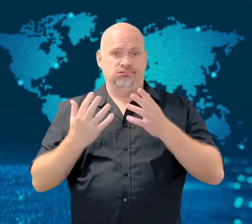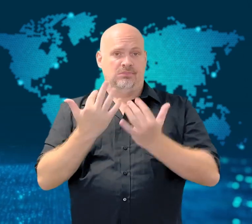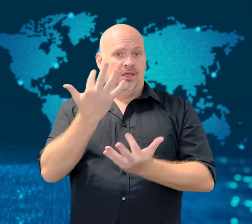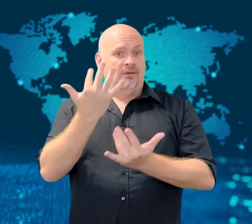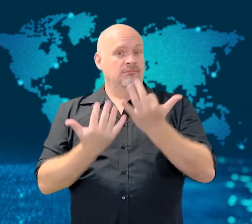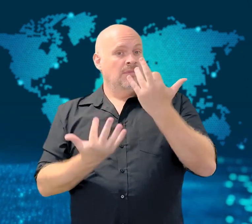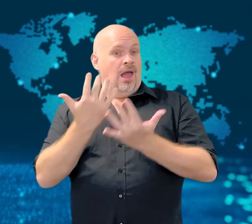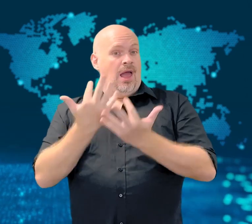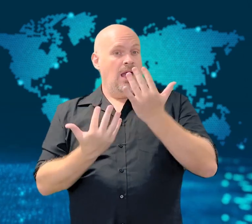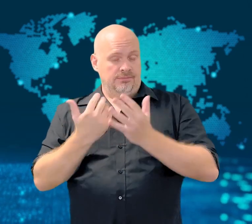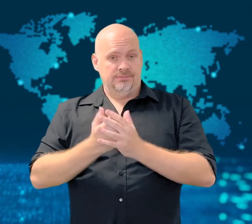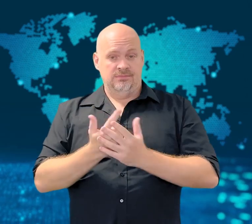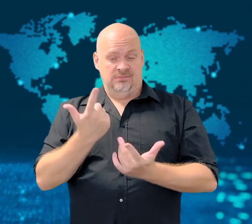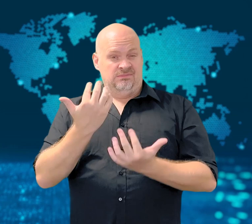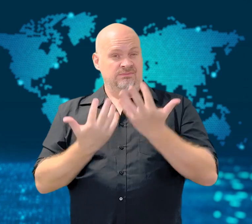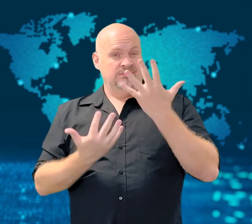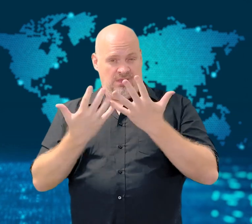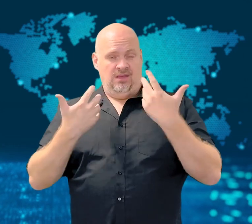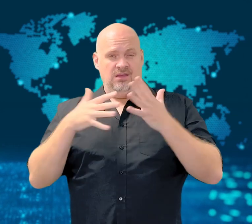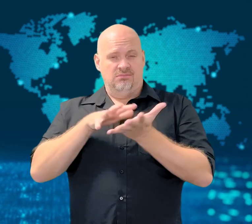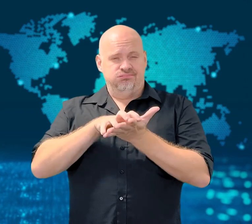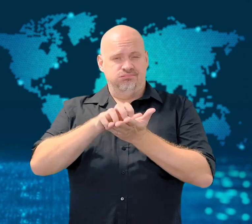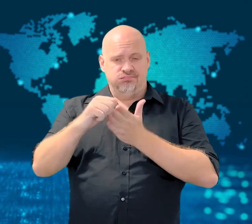the British army.